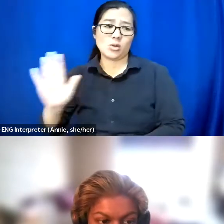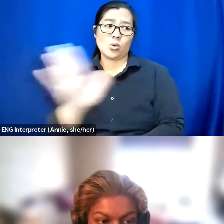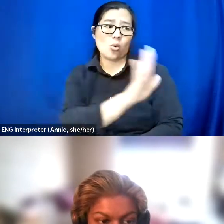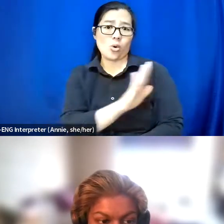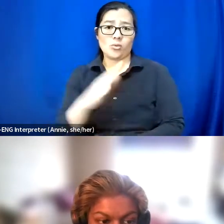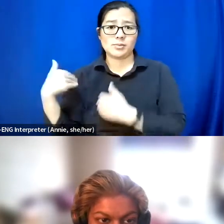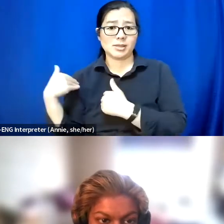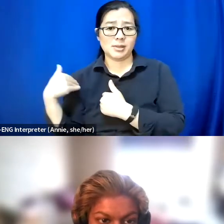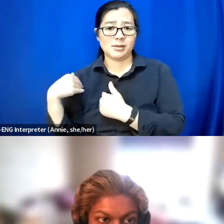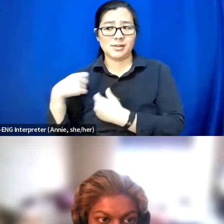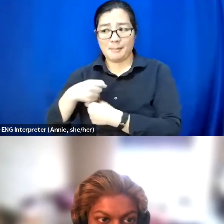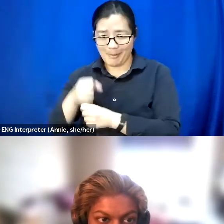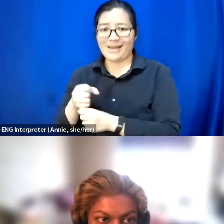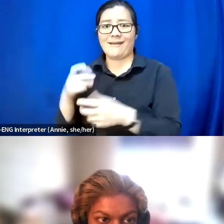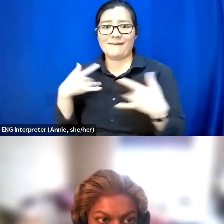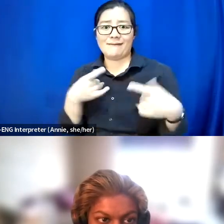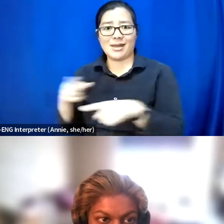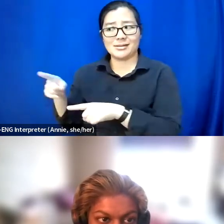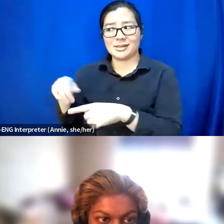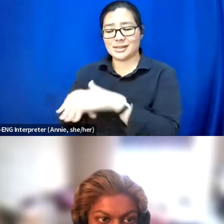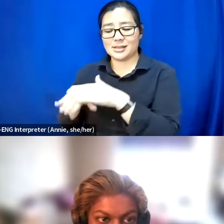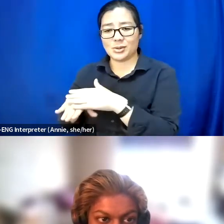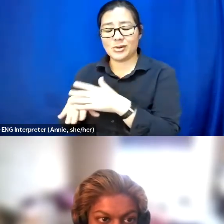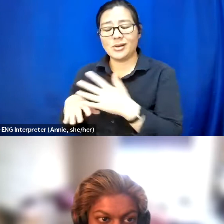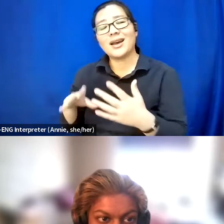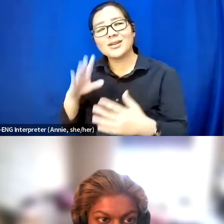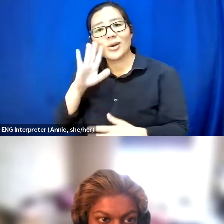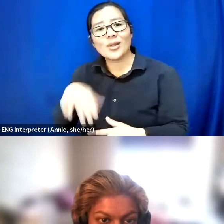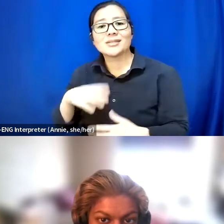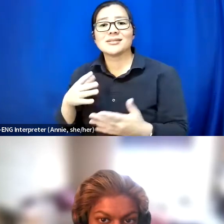And I think that's really important because sometimes we can feel really pressured to kind of fix everything.